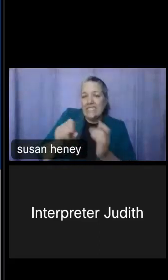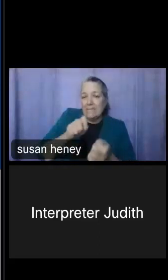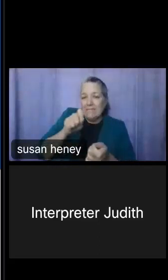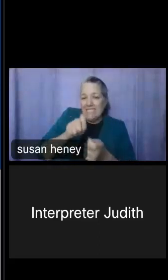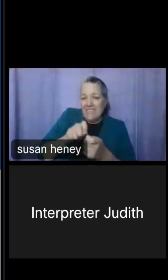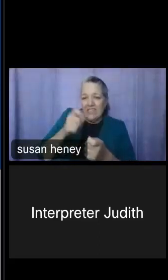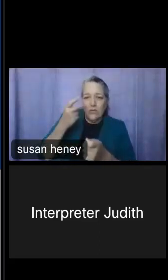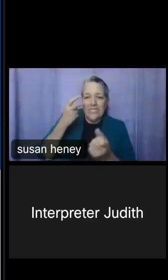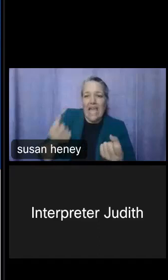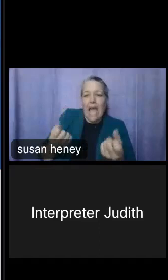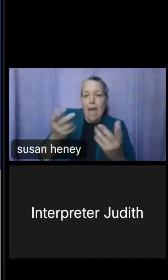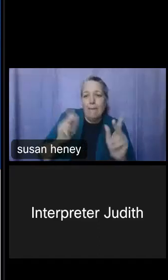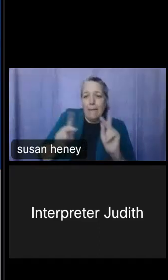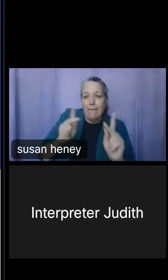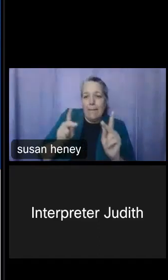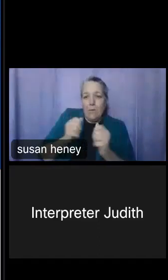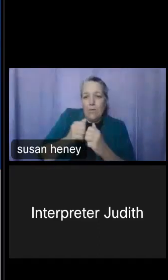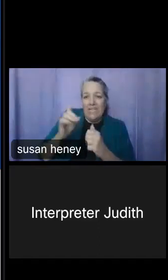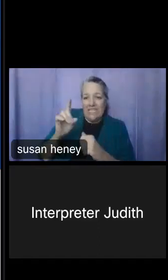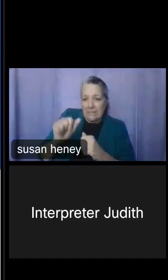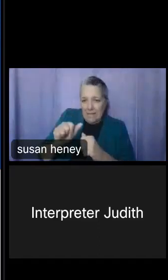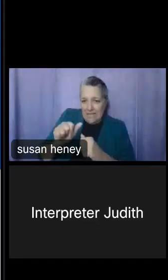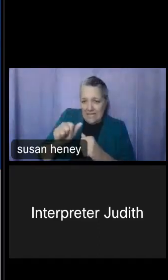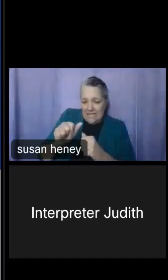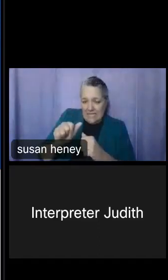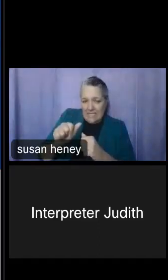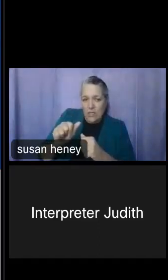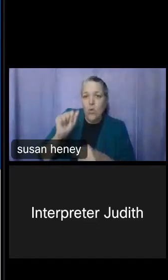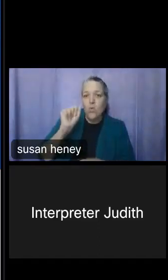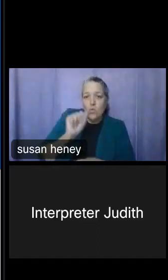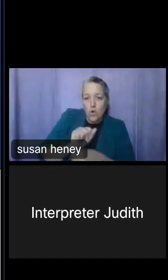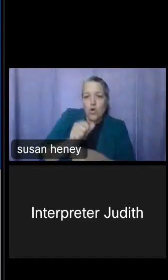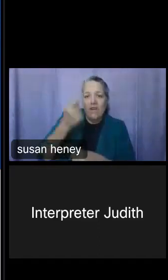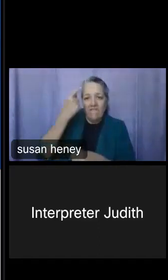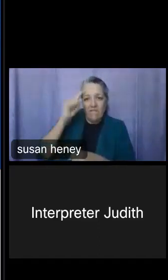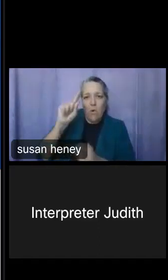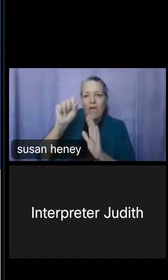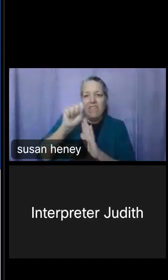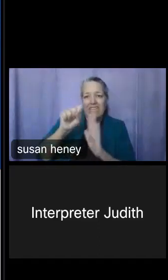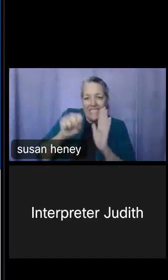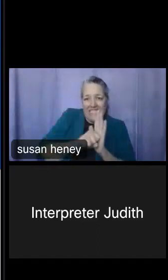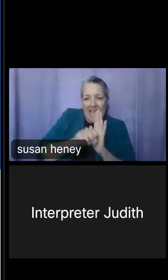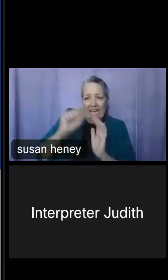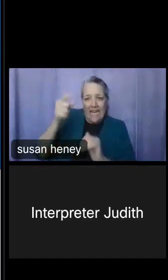with disabilities work for the state government in Illinois, and also the intersectionality